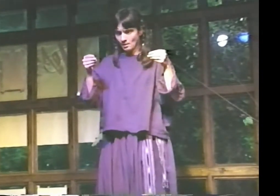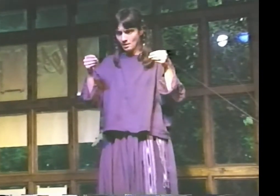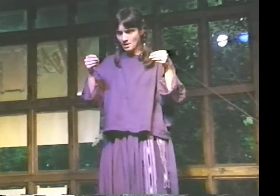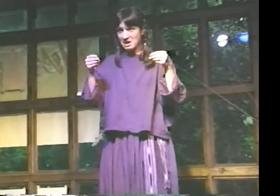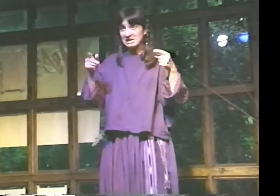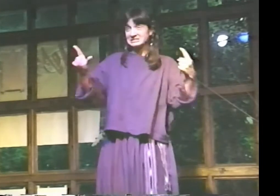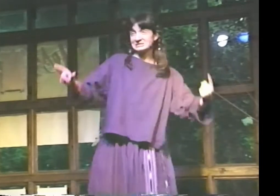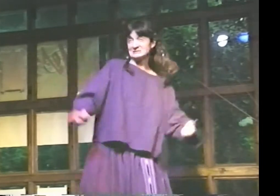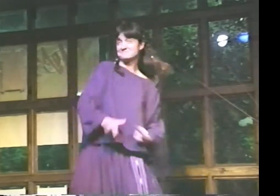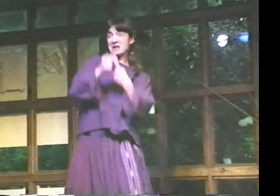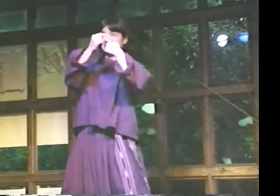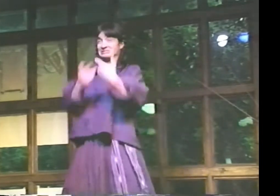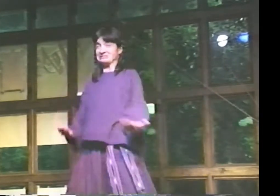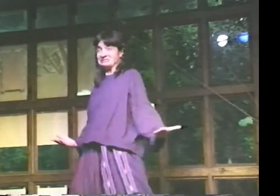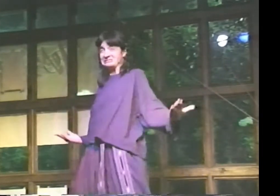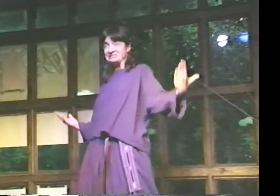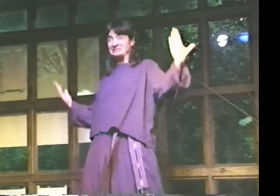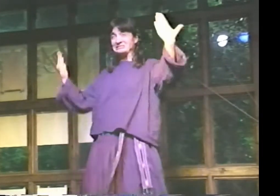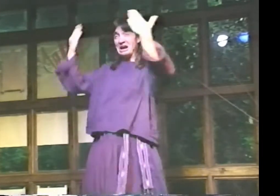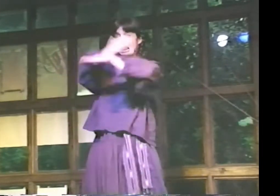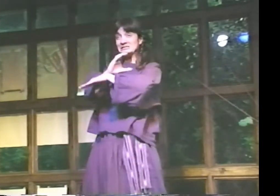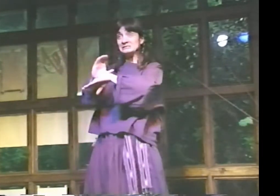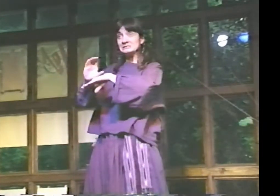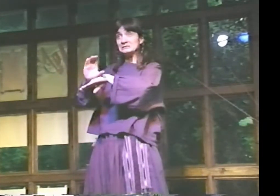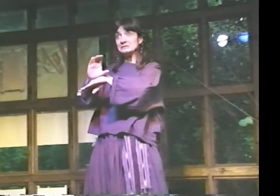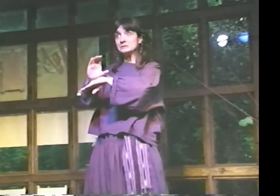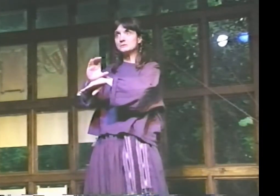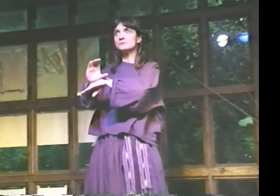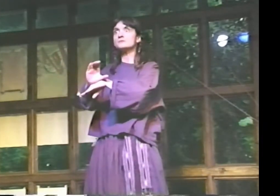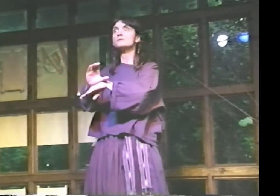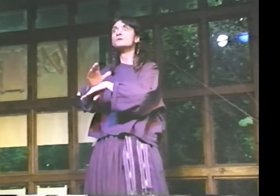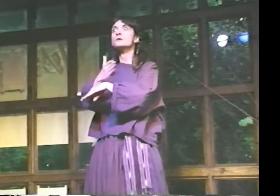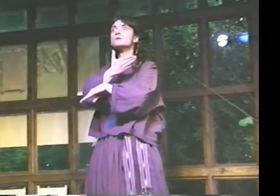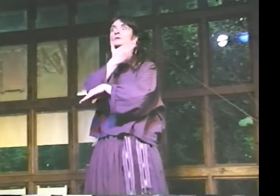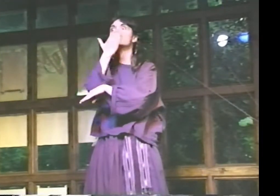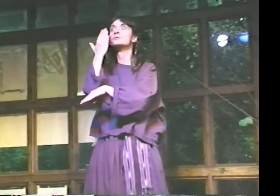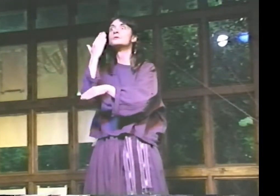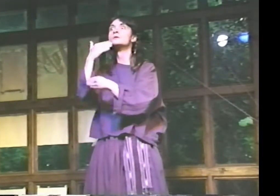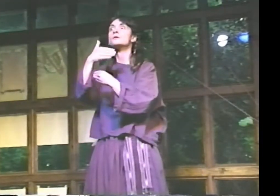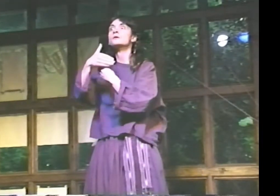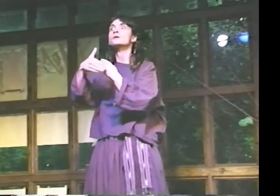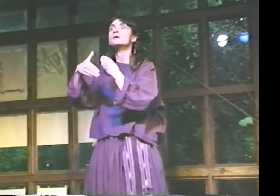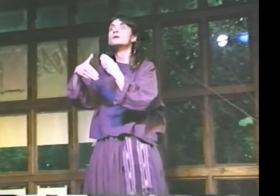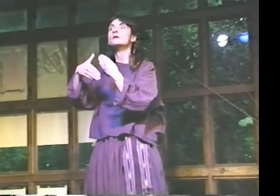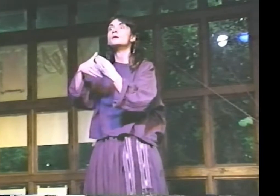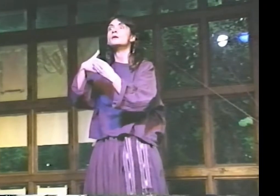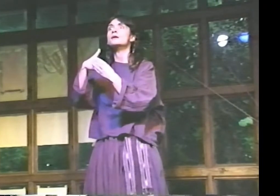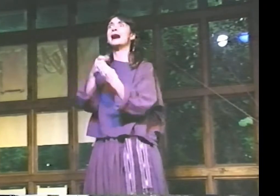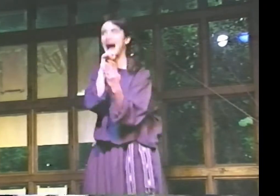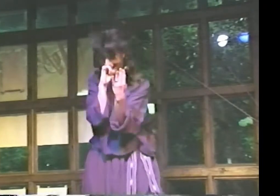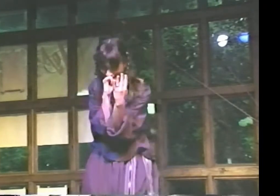AND THEN SPECIAL DARK CHOCOLATE, COMPLETELY NAKED.